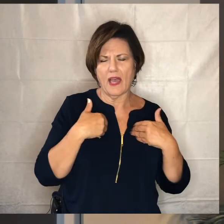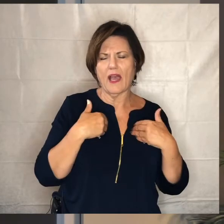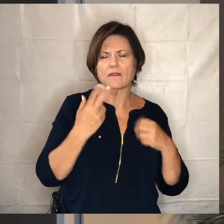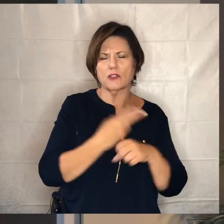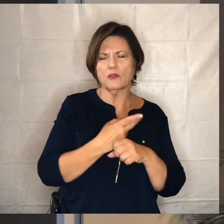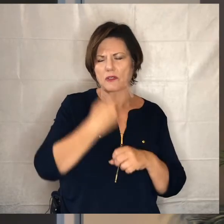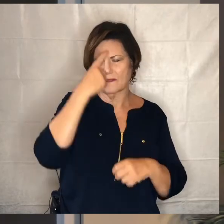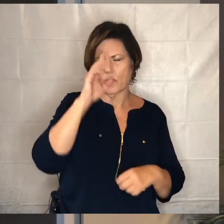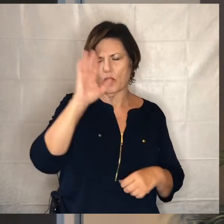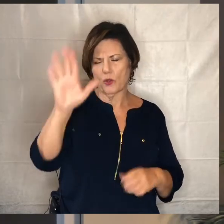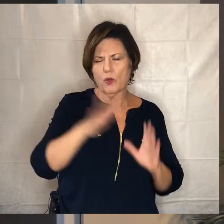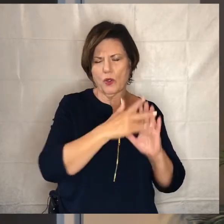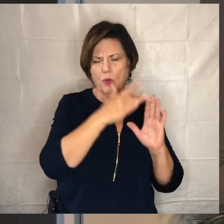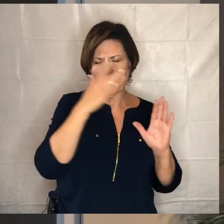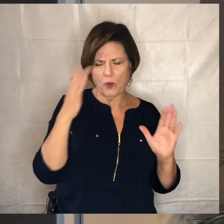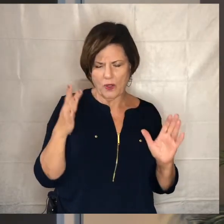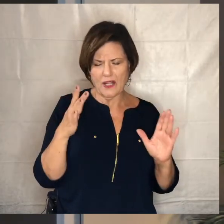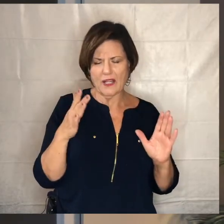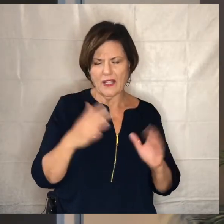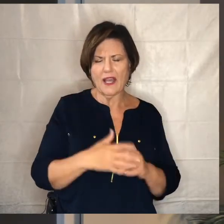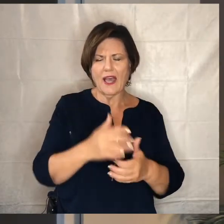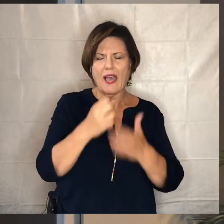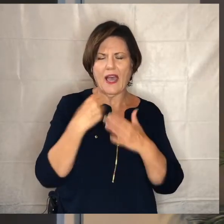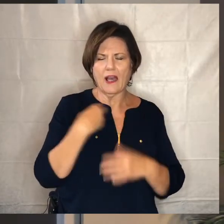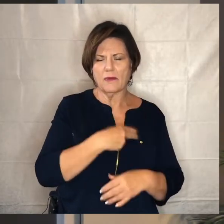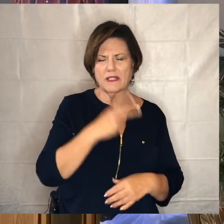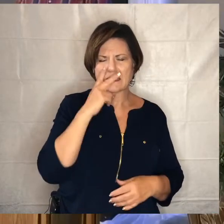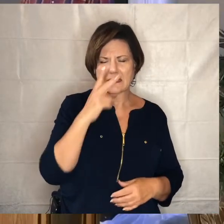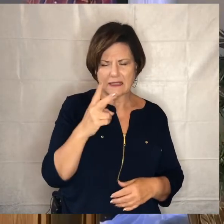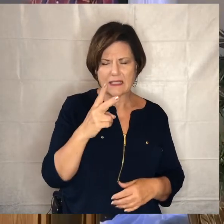your glory help us to see the places in our walk